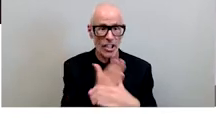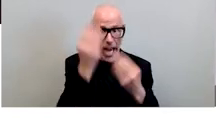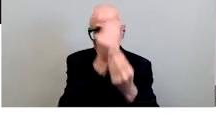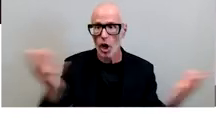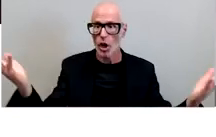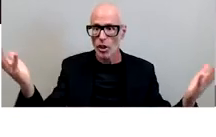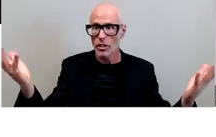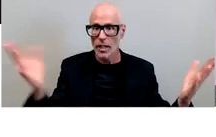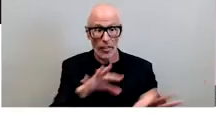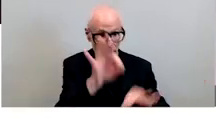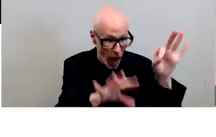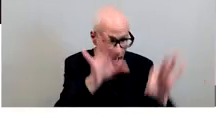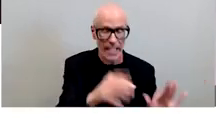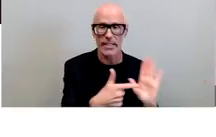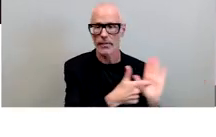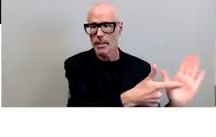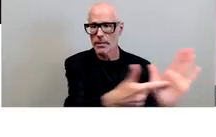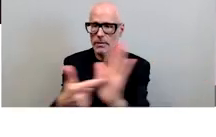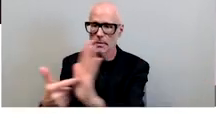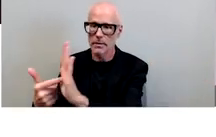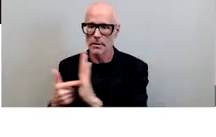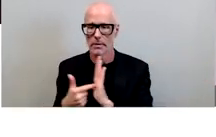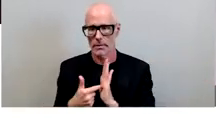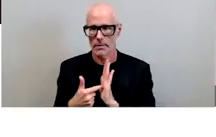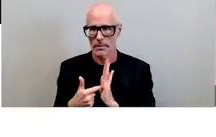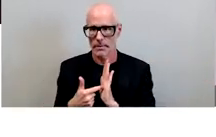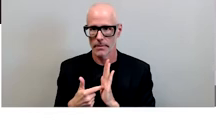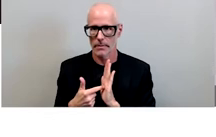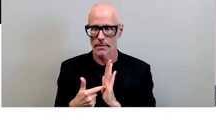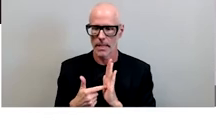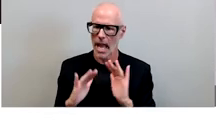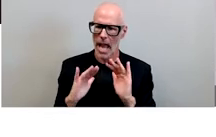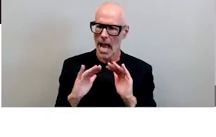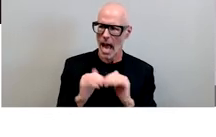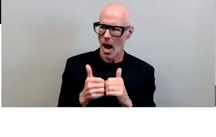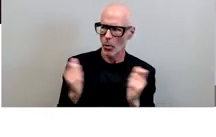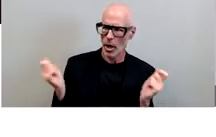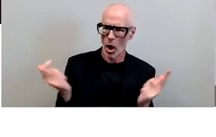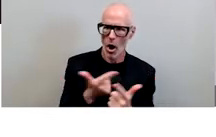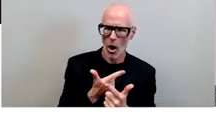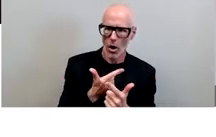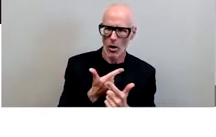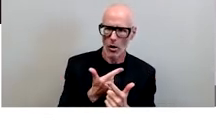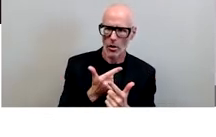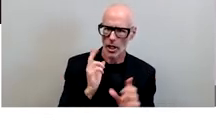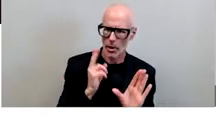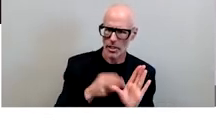the findings have to be transparent how else are we all going to participate in the project